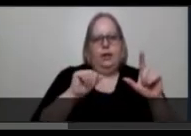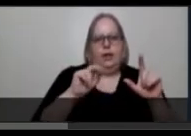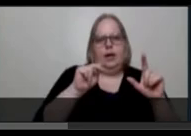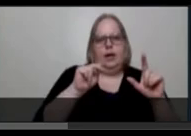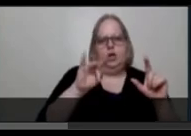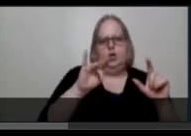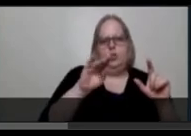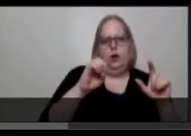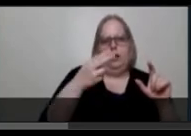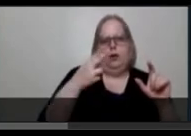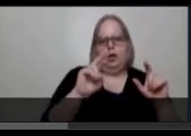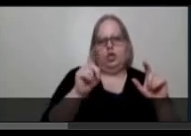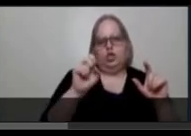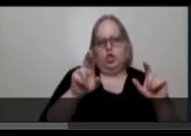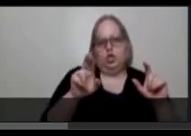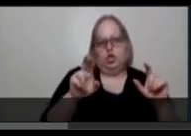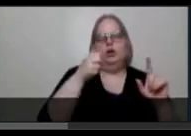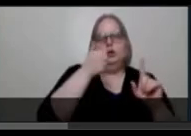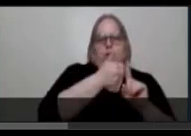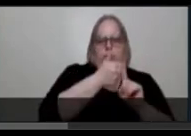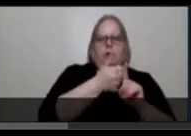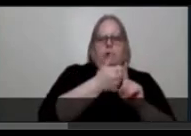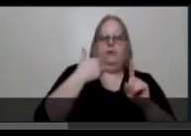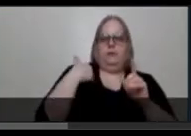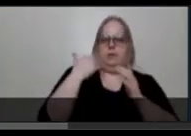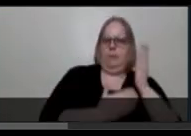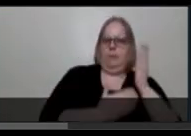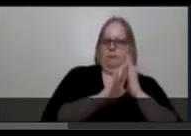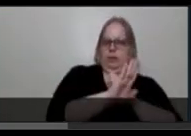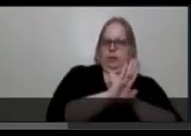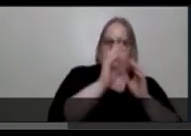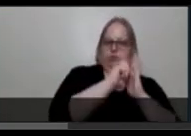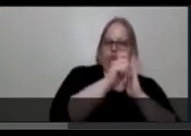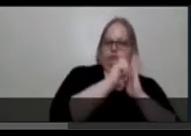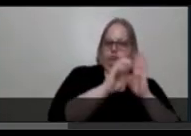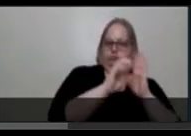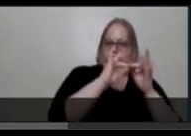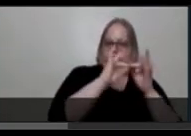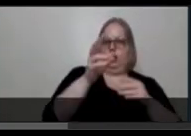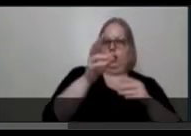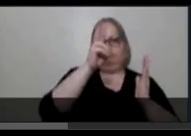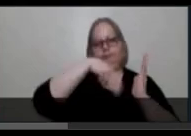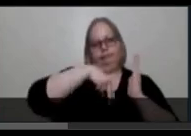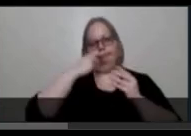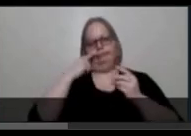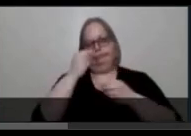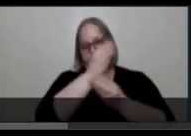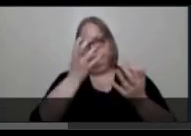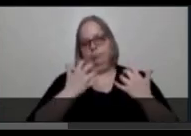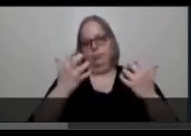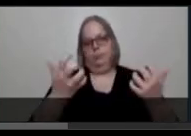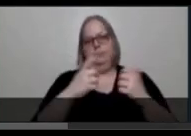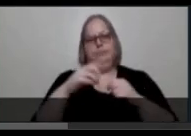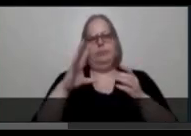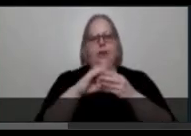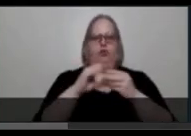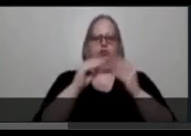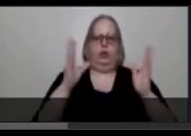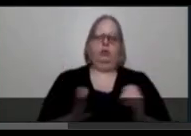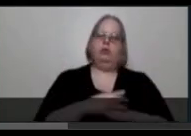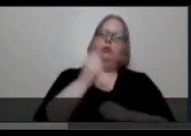has some of his writing read to the audience by a narrator. “When I think about birthing,